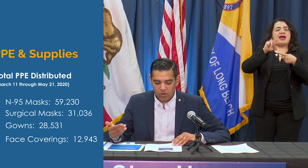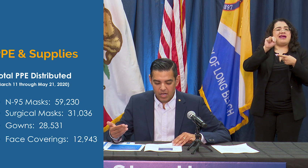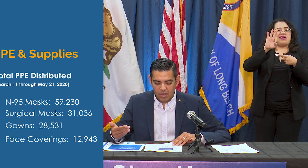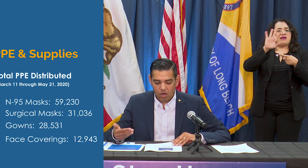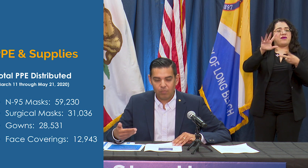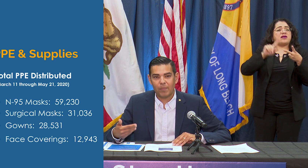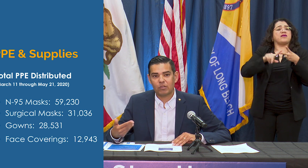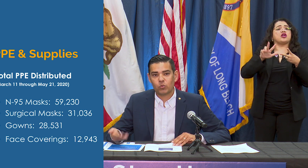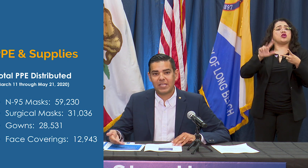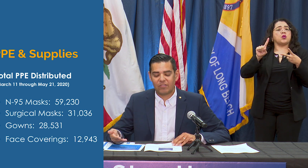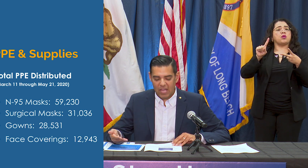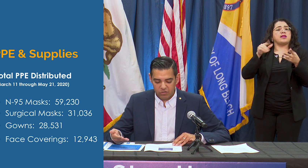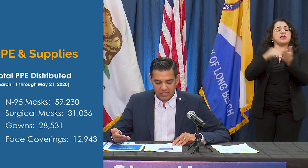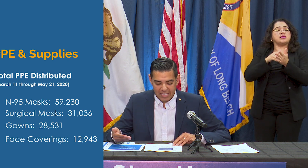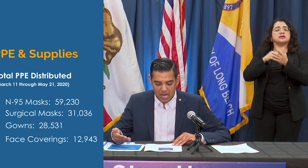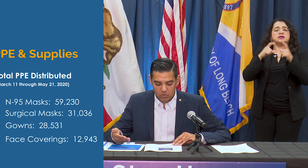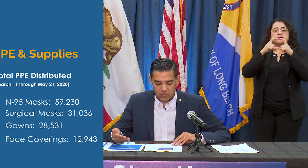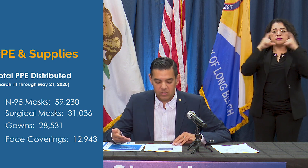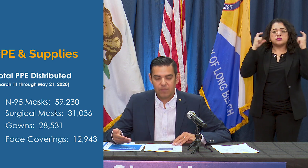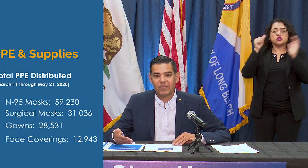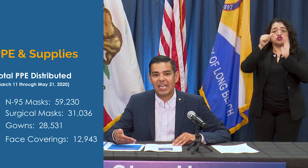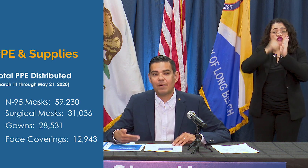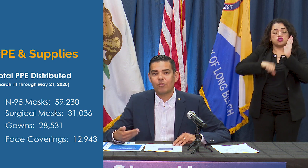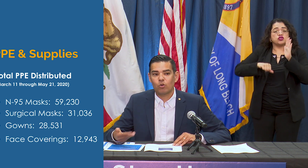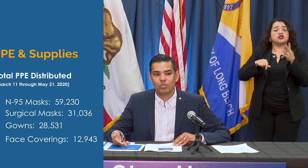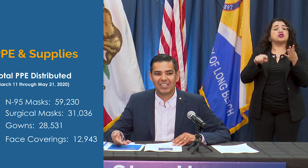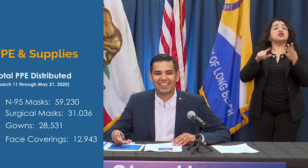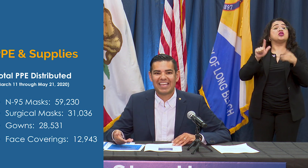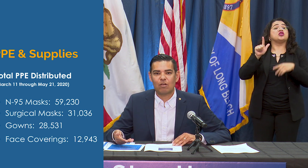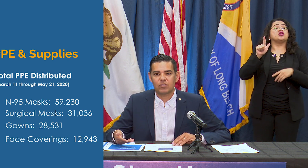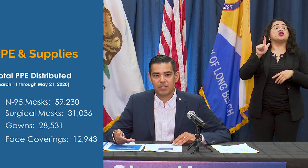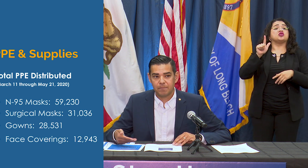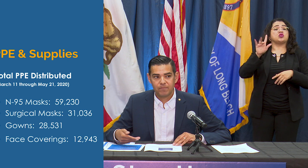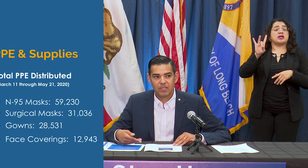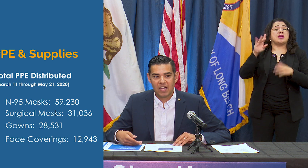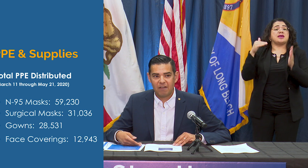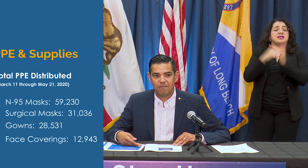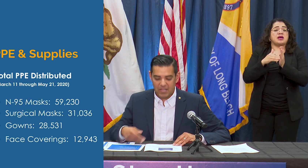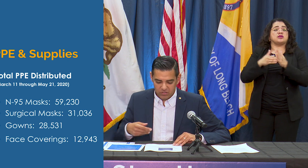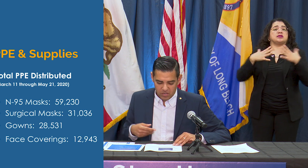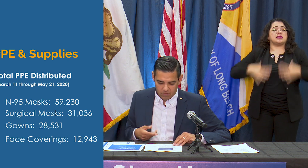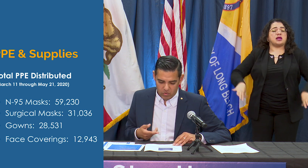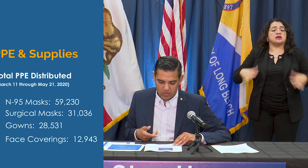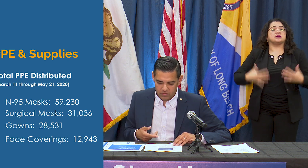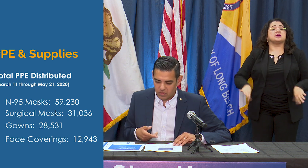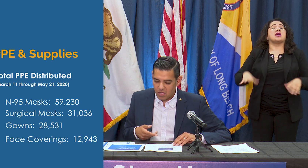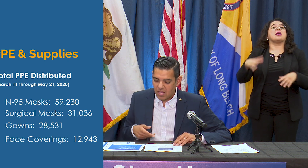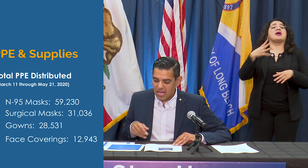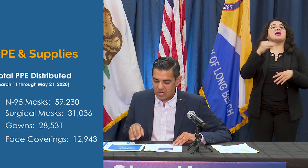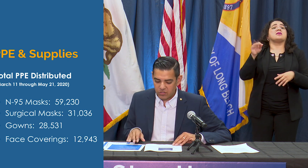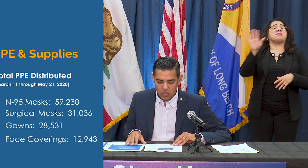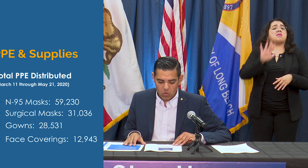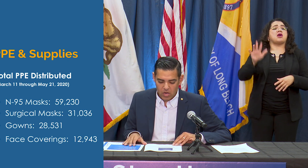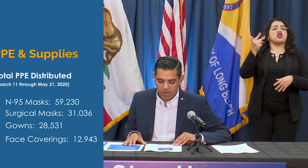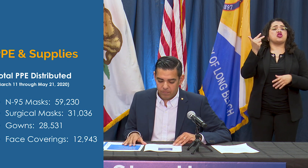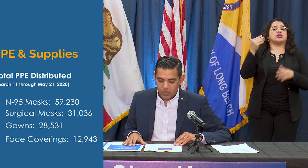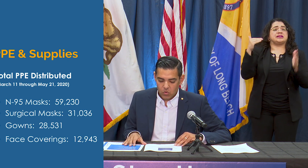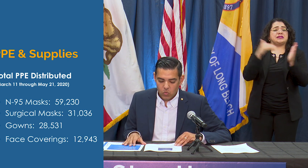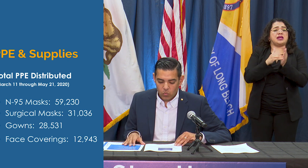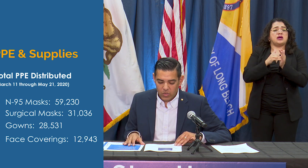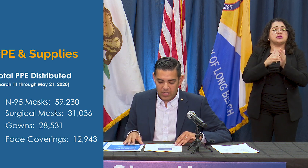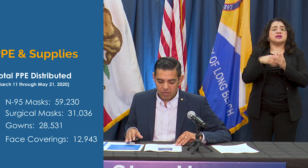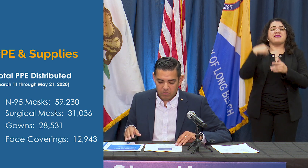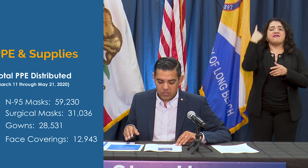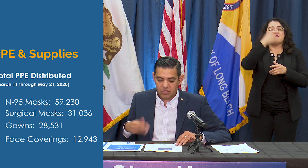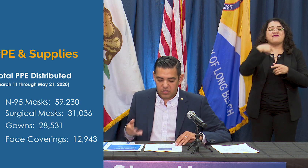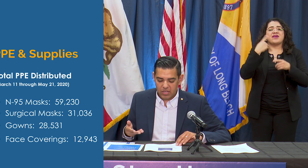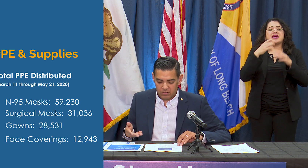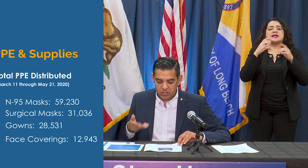about 28,000 gowns, and about 13,000 face coverings. Since